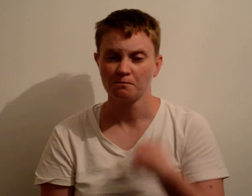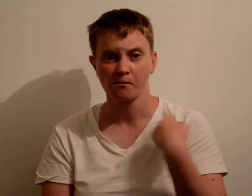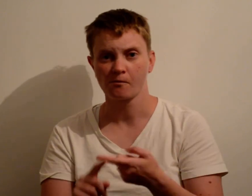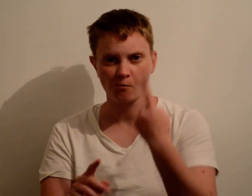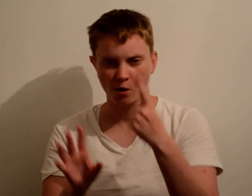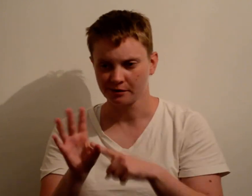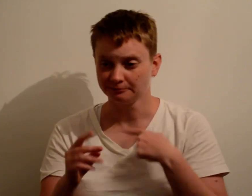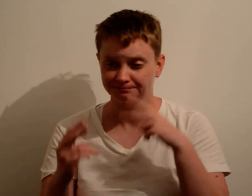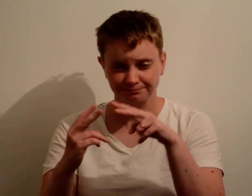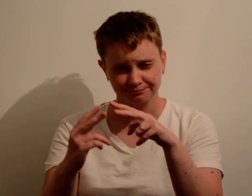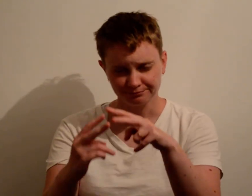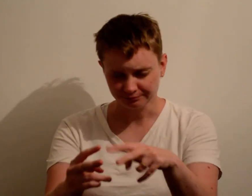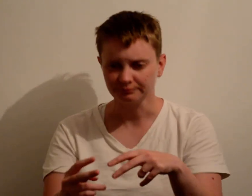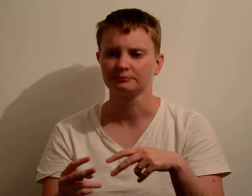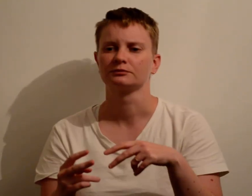I’ve been seeing my counsellor for a year;